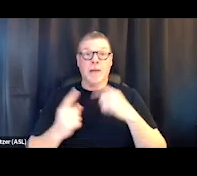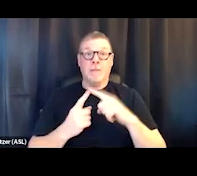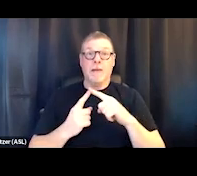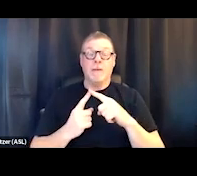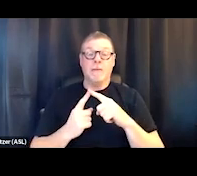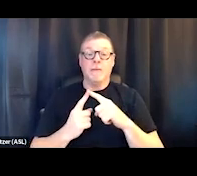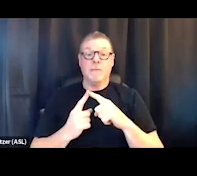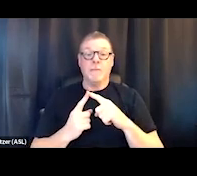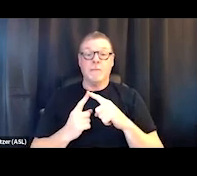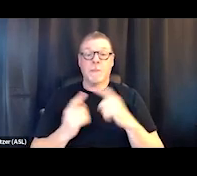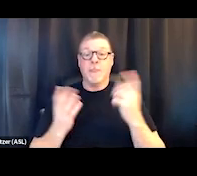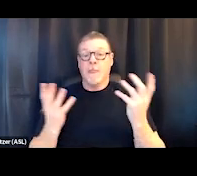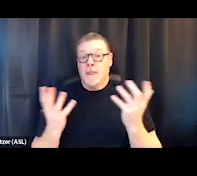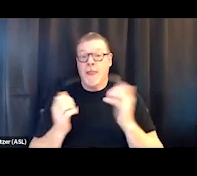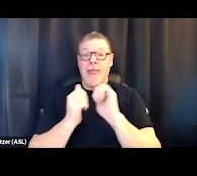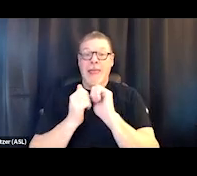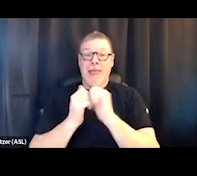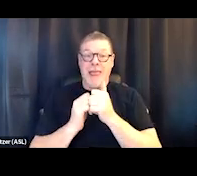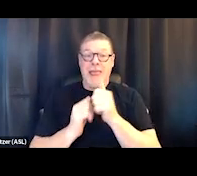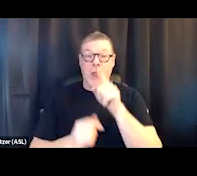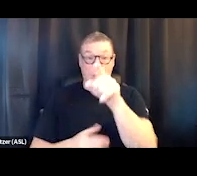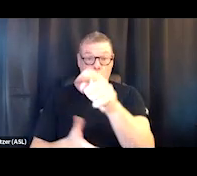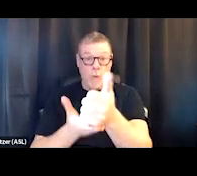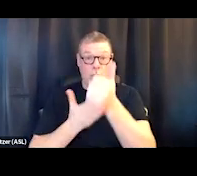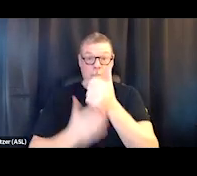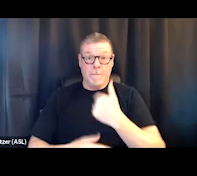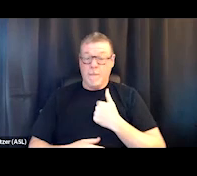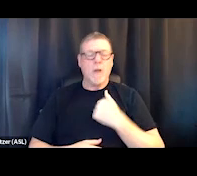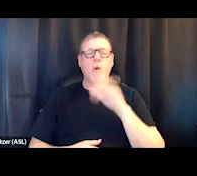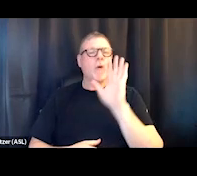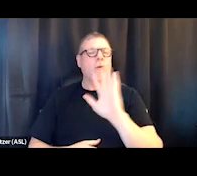you know, how can you help me, or should I, you know,